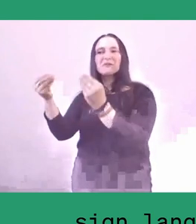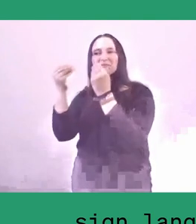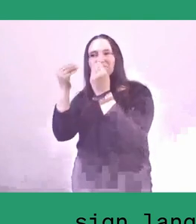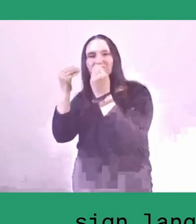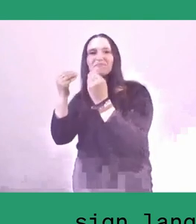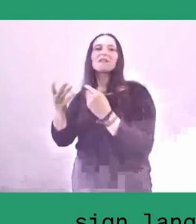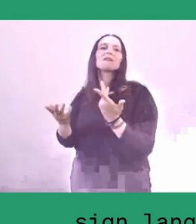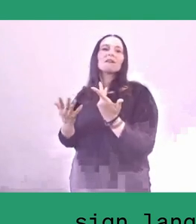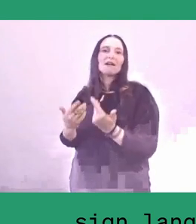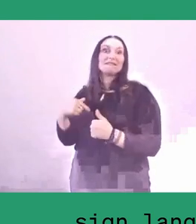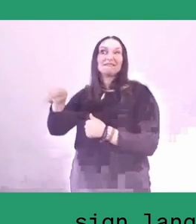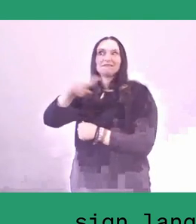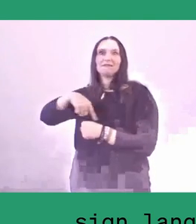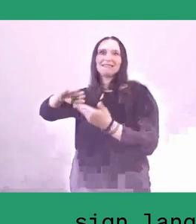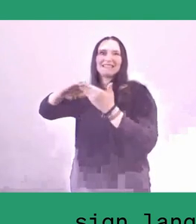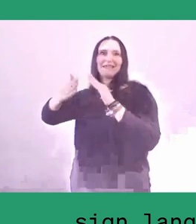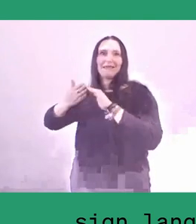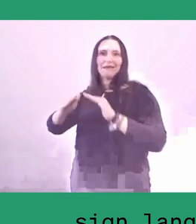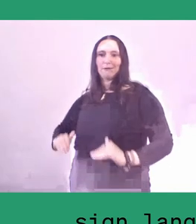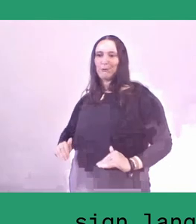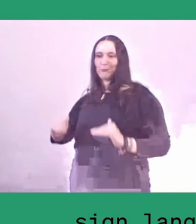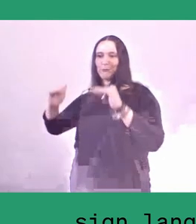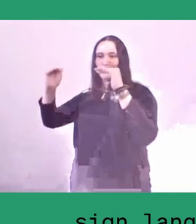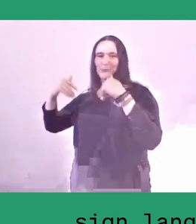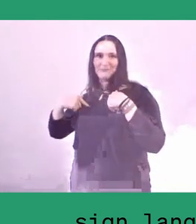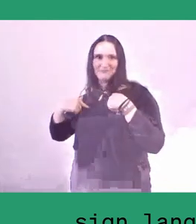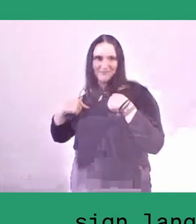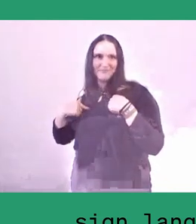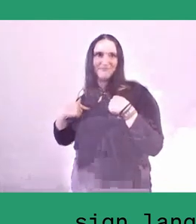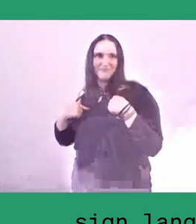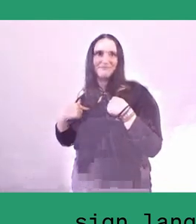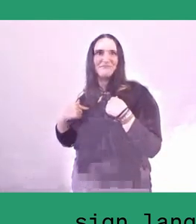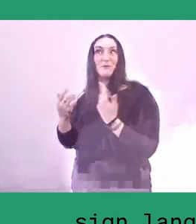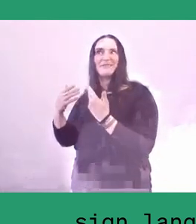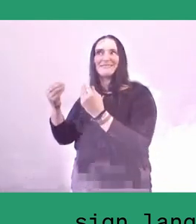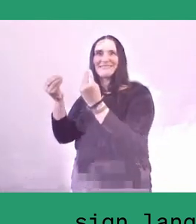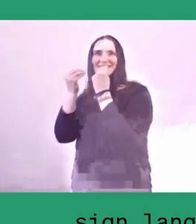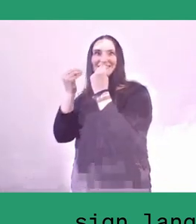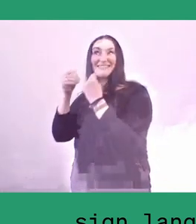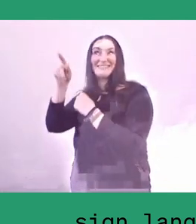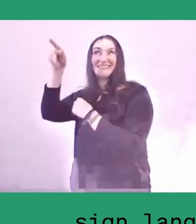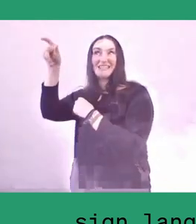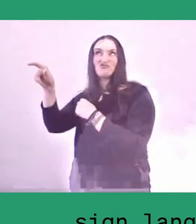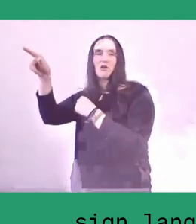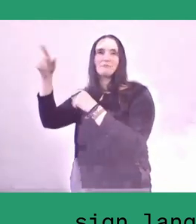to see the rice fields and also to see the lumbung.